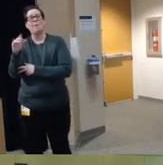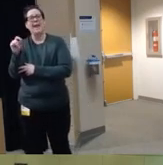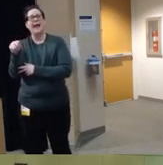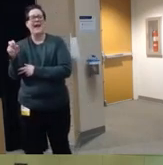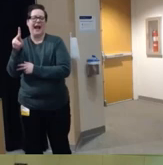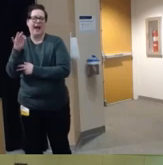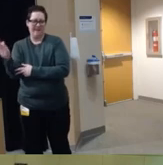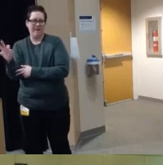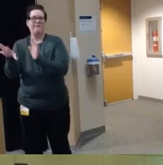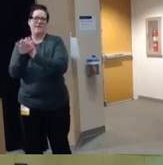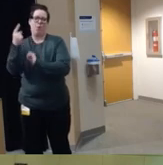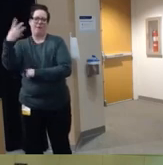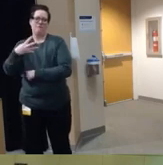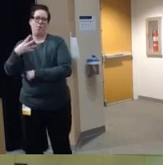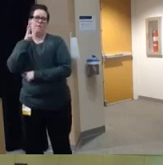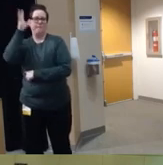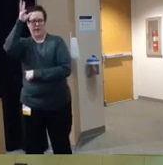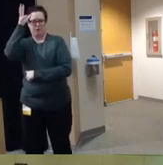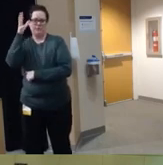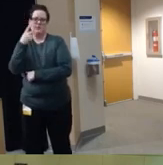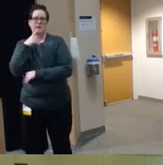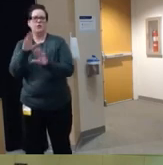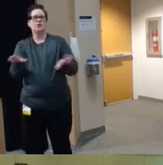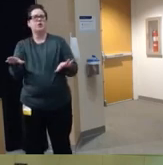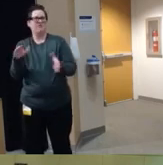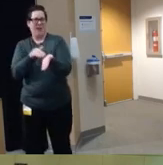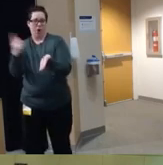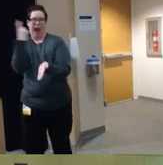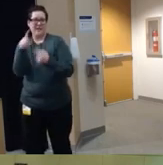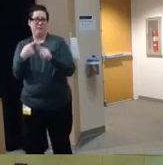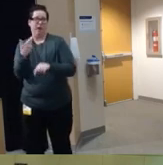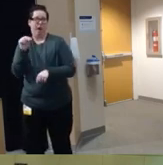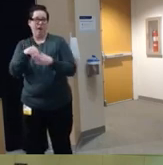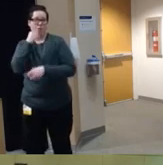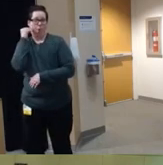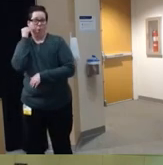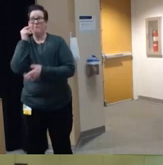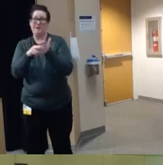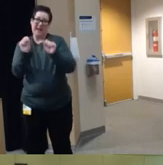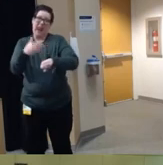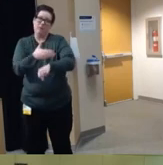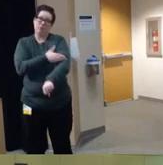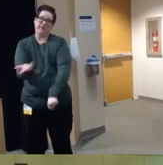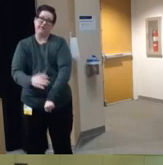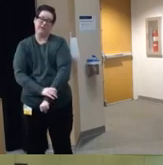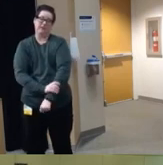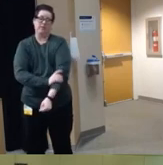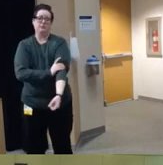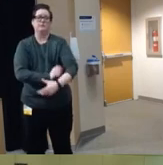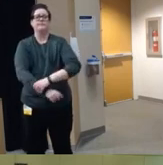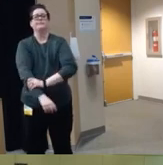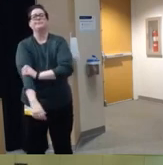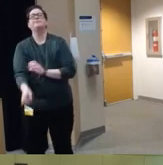discussed gun safety so definitely um some room for improvement here um research has also shown